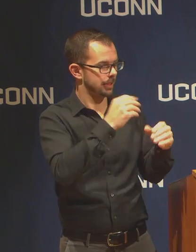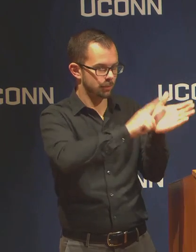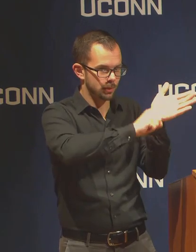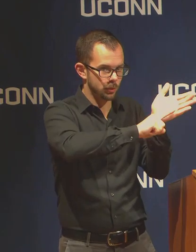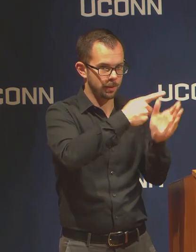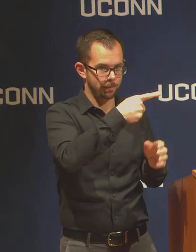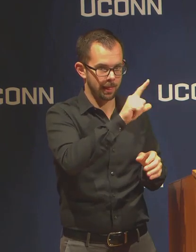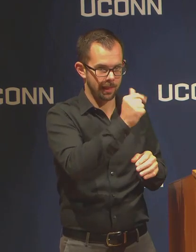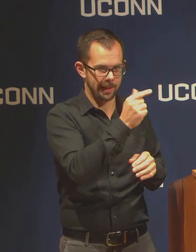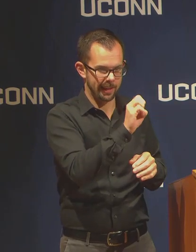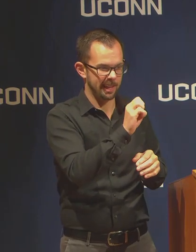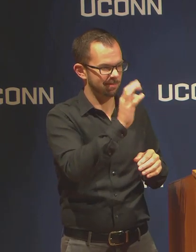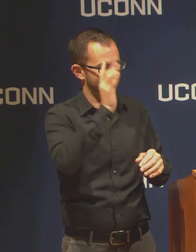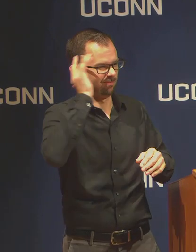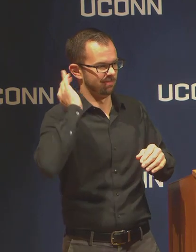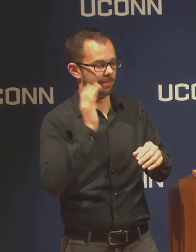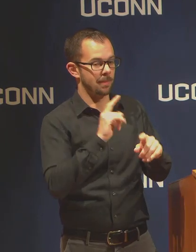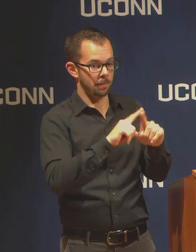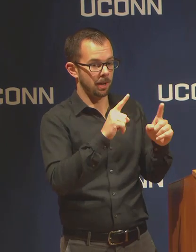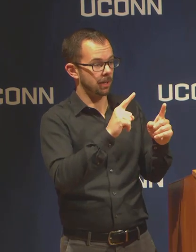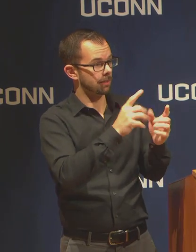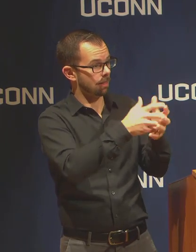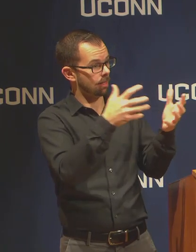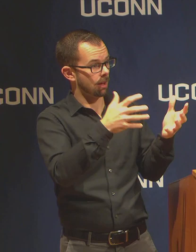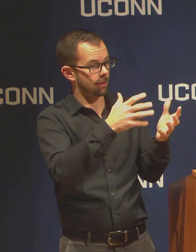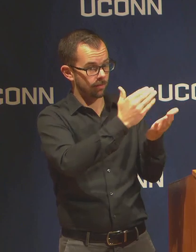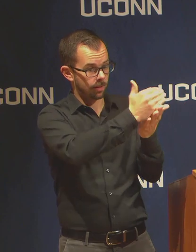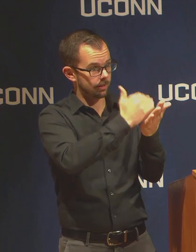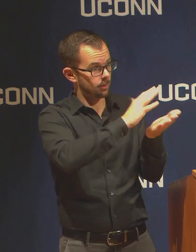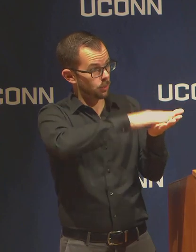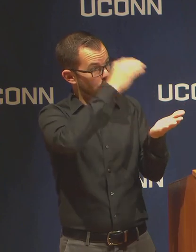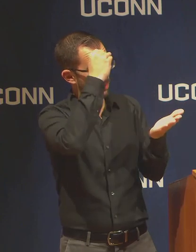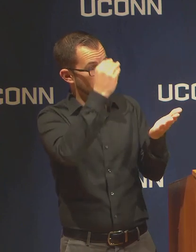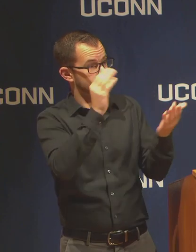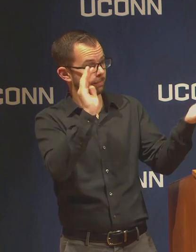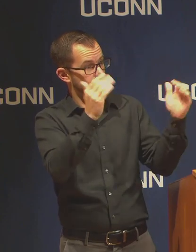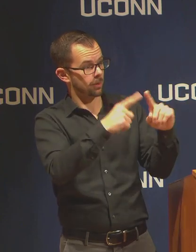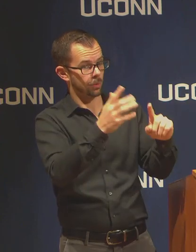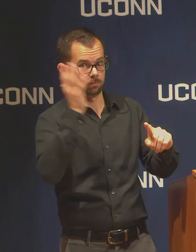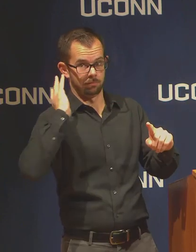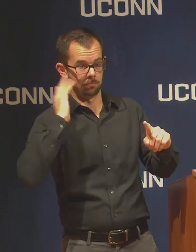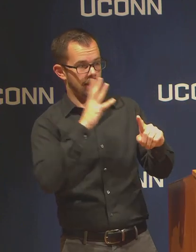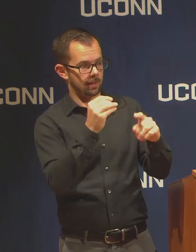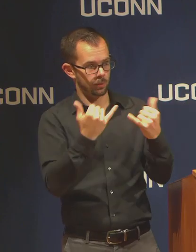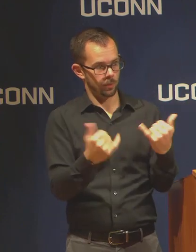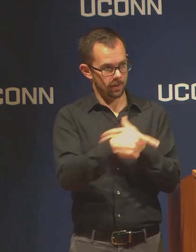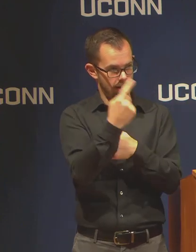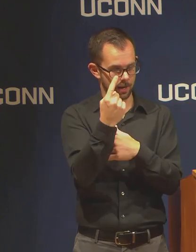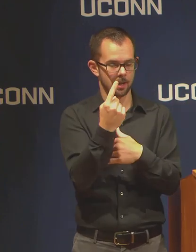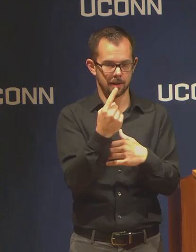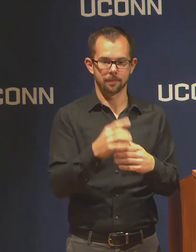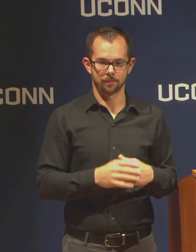drawn from what is similar and what is different. So with that, I will